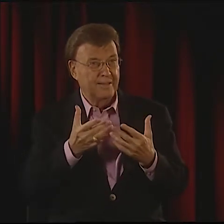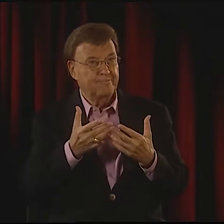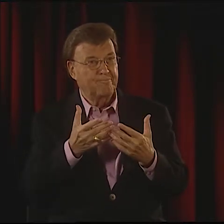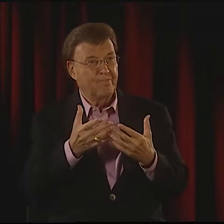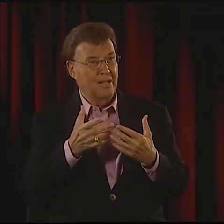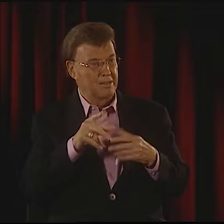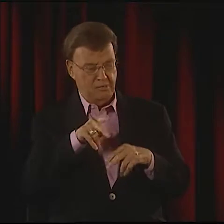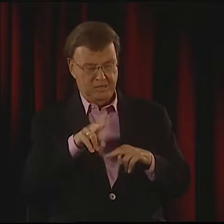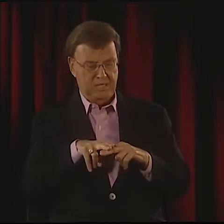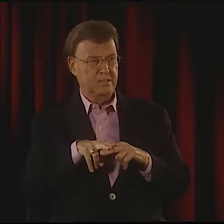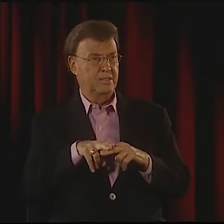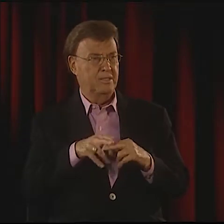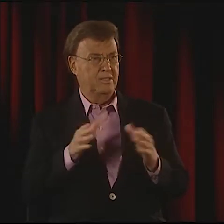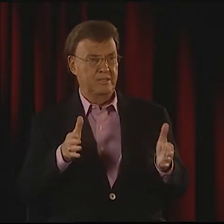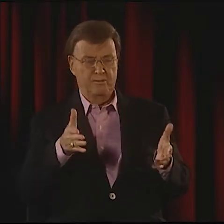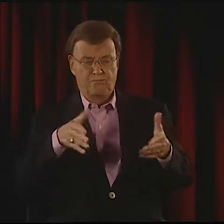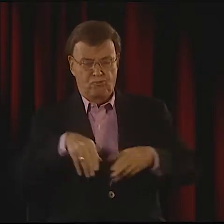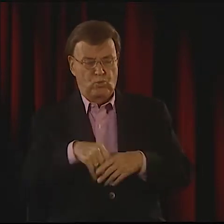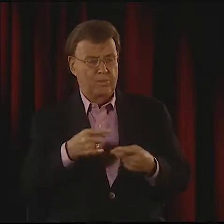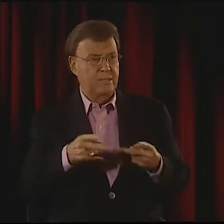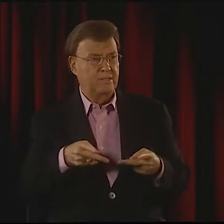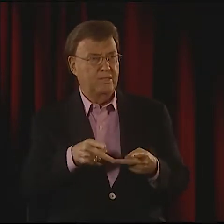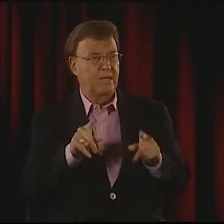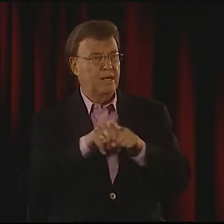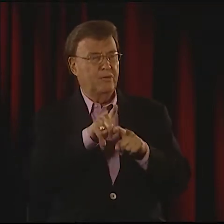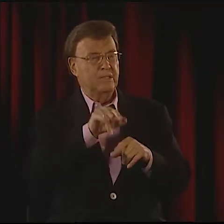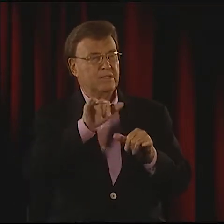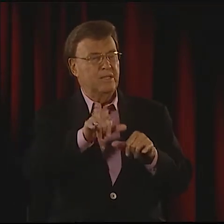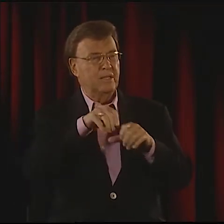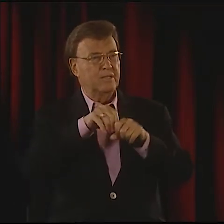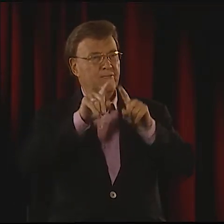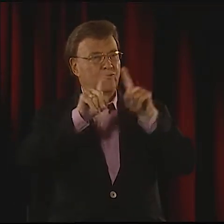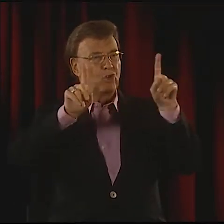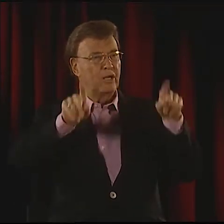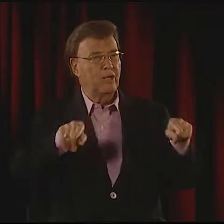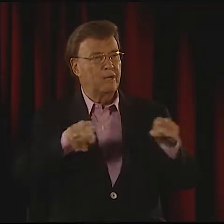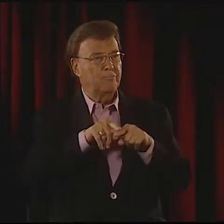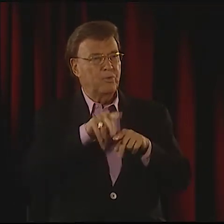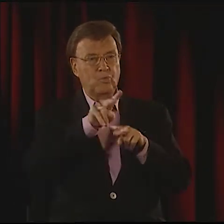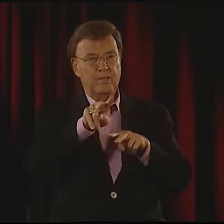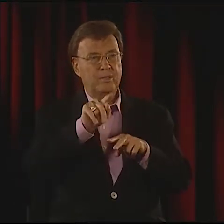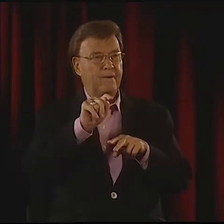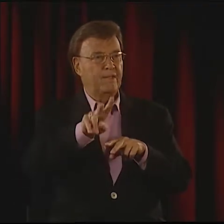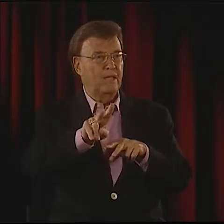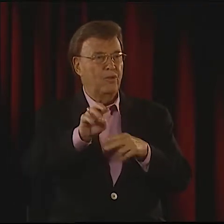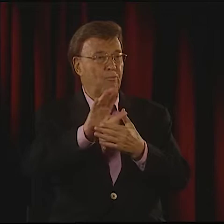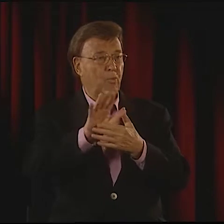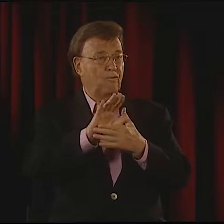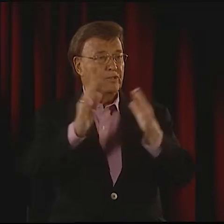DIFFERENT CHARACTERS GOING BACK AND FORTH IN THE FRAME TO THE CHARACTERS WITHIN THE STORY. THERE ARE 3 CHARACTERS IN THAT MOVIE TO SHOW.